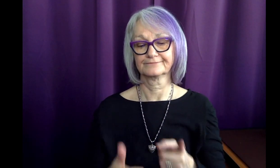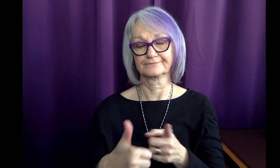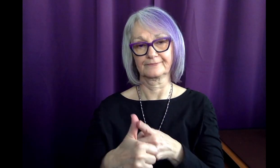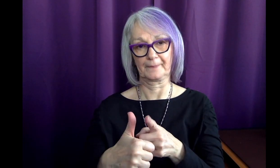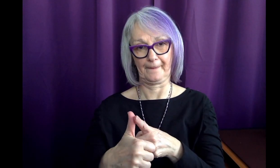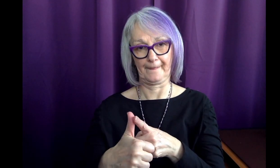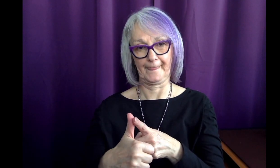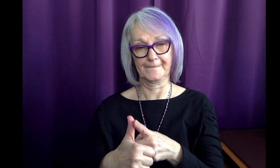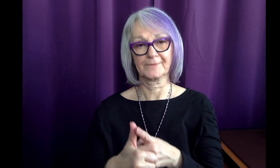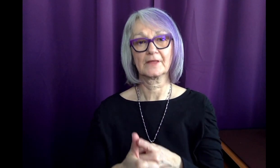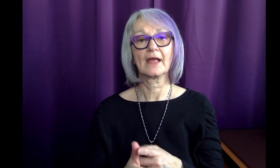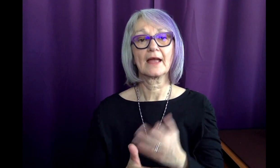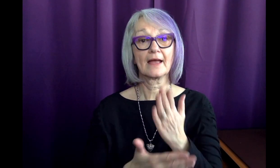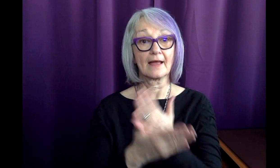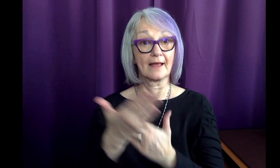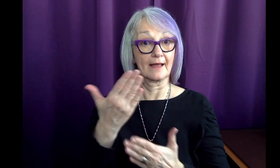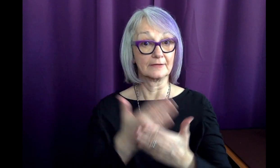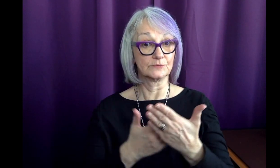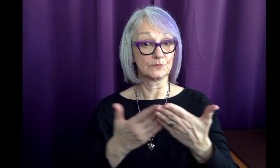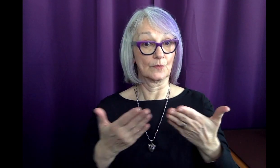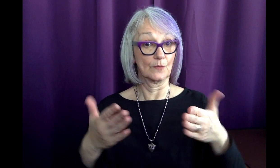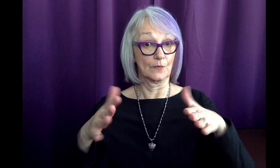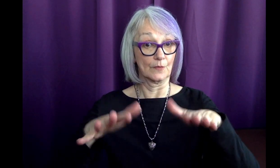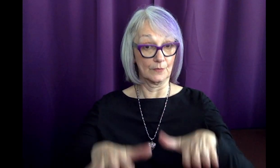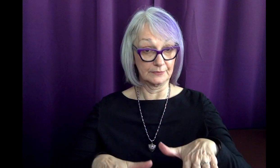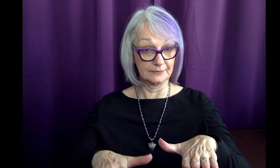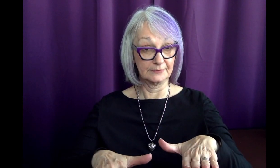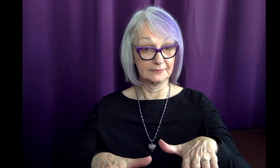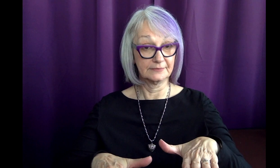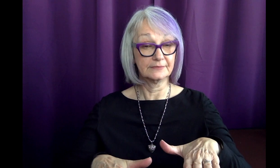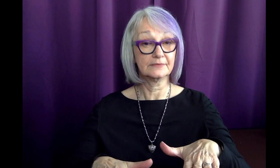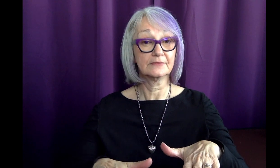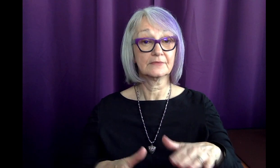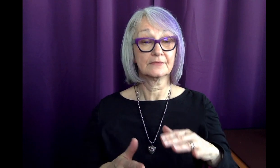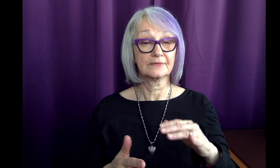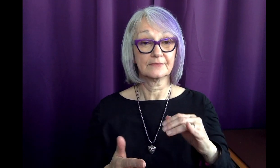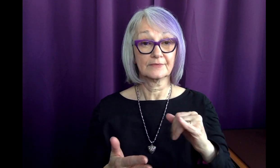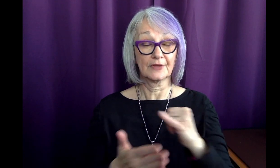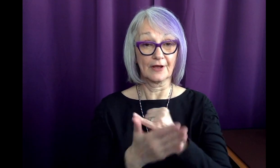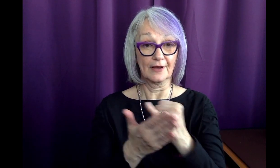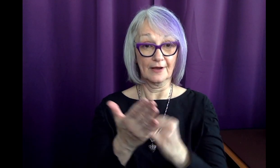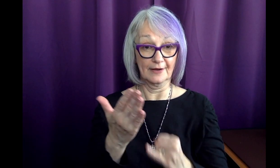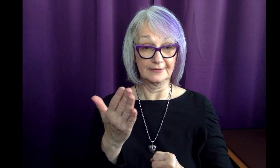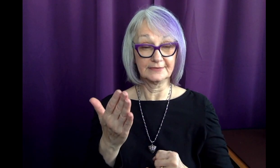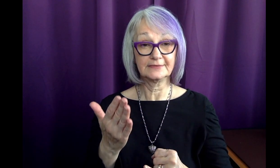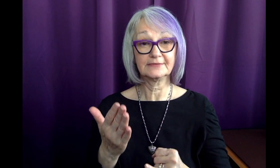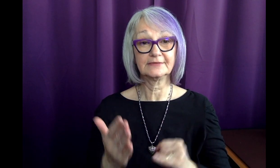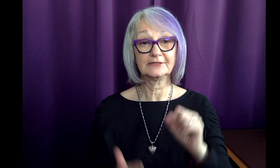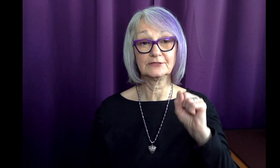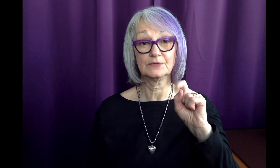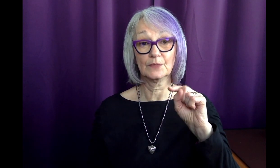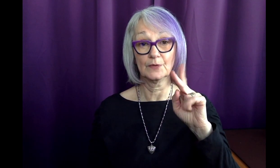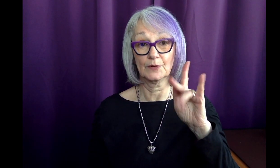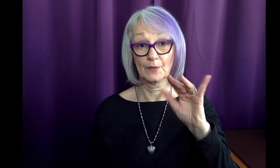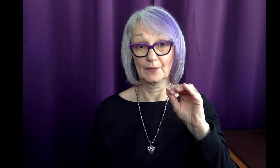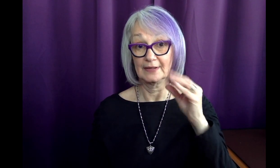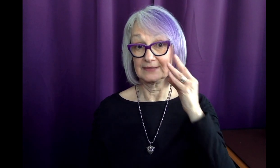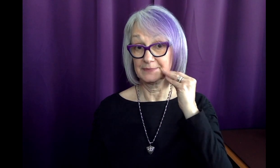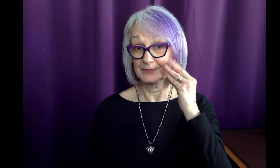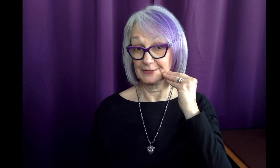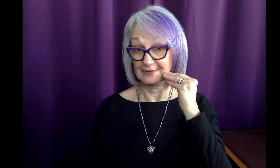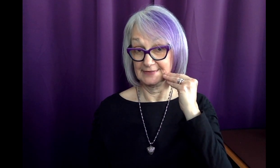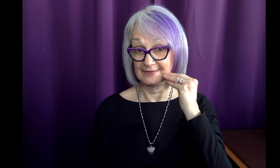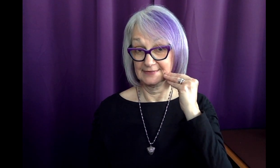First, most of the classes were hands-on and art studio experience